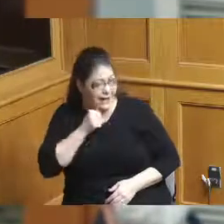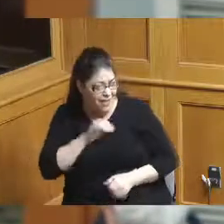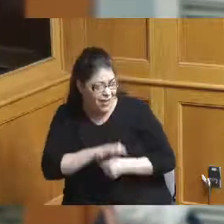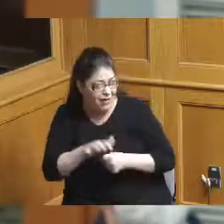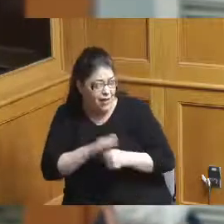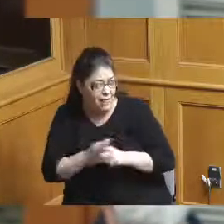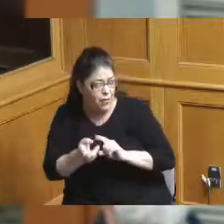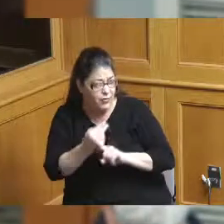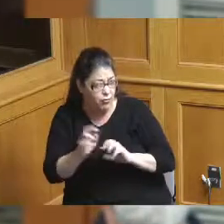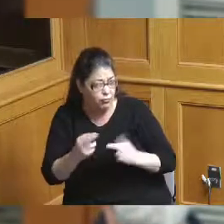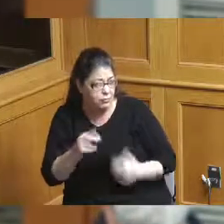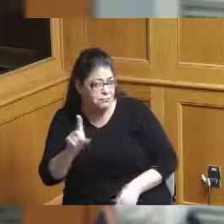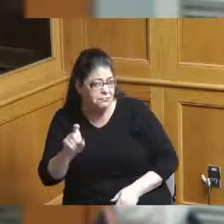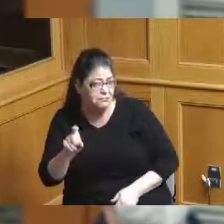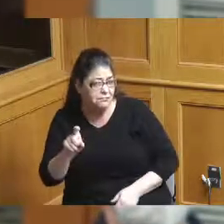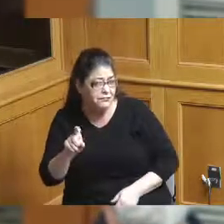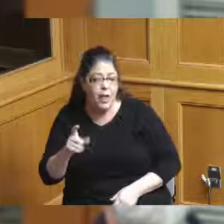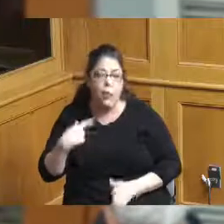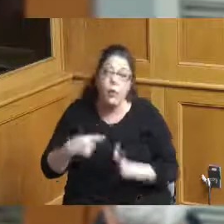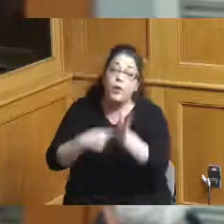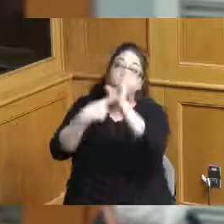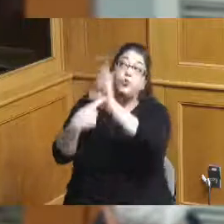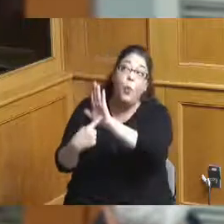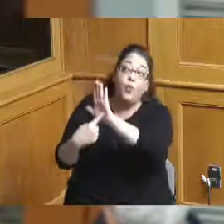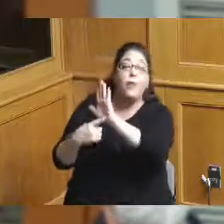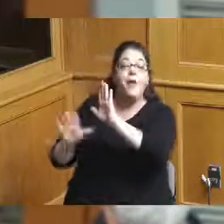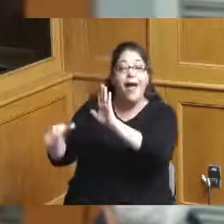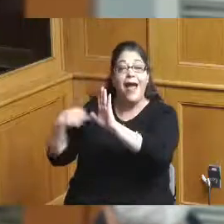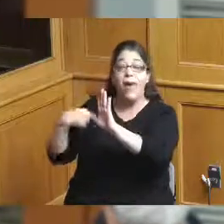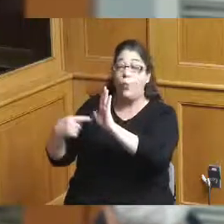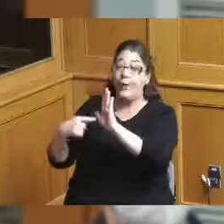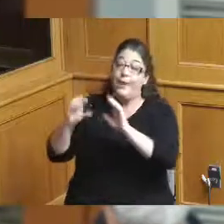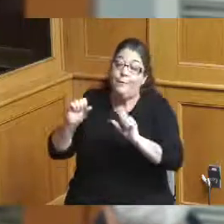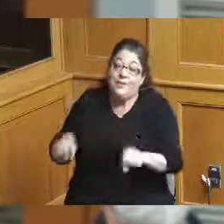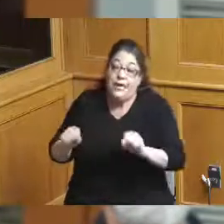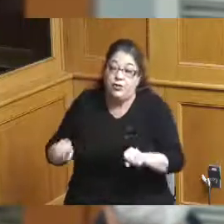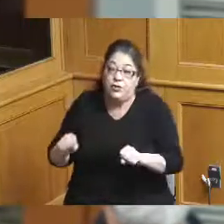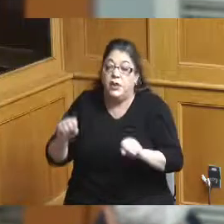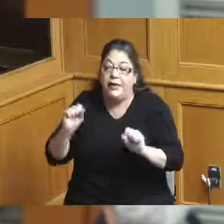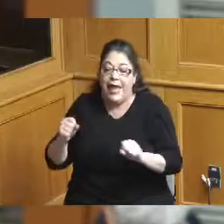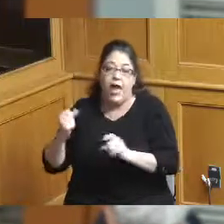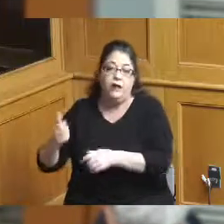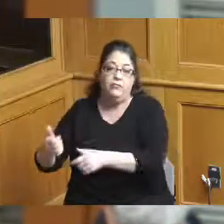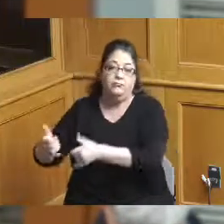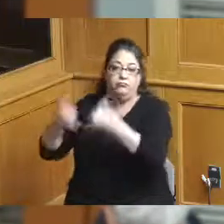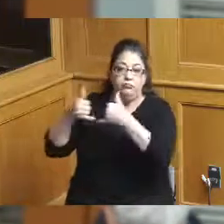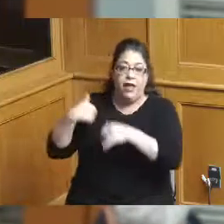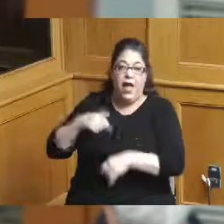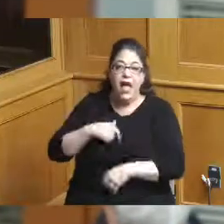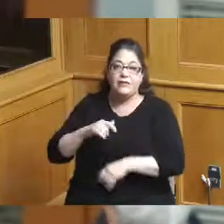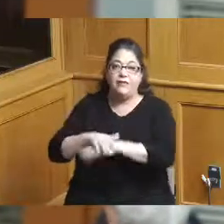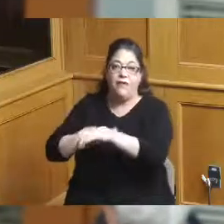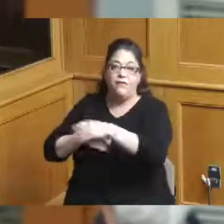to them on a schedule that allows us potentially we hope to win the bid yeah no I appreciate that